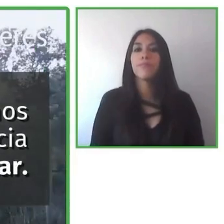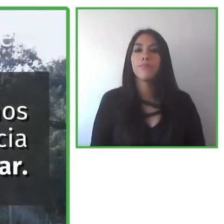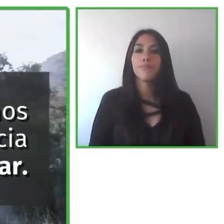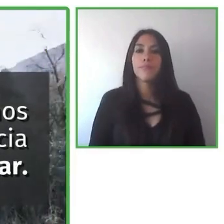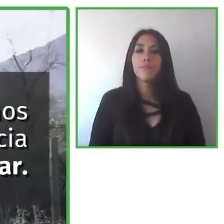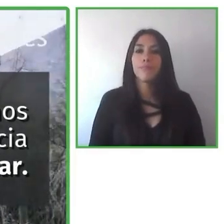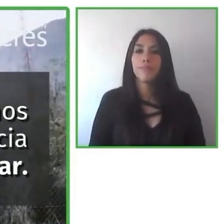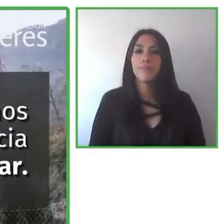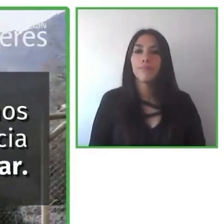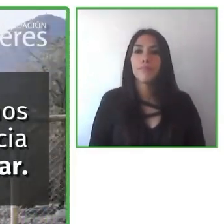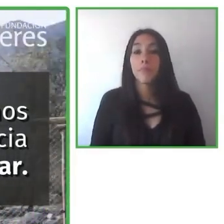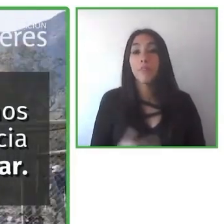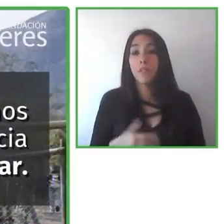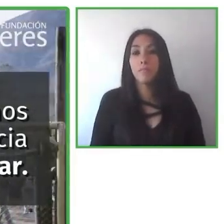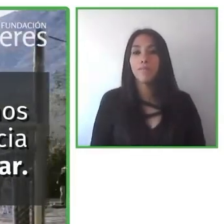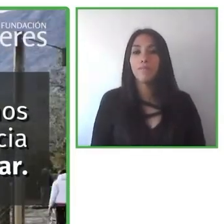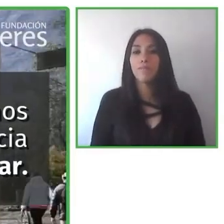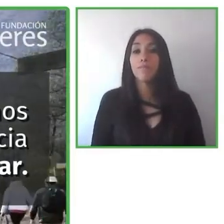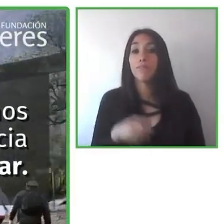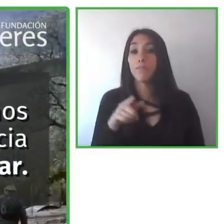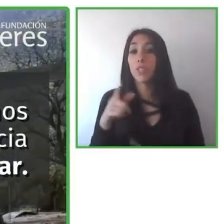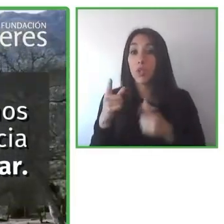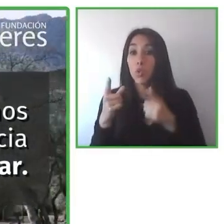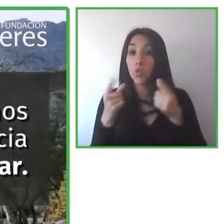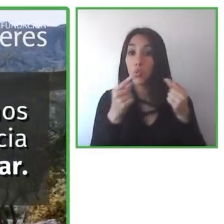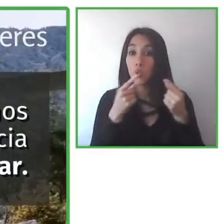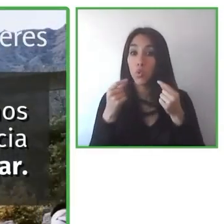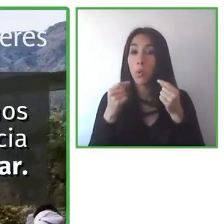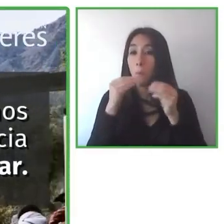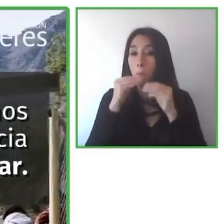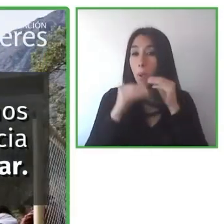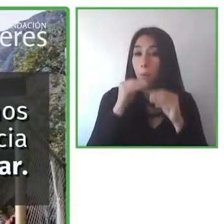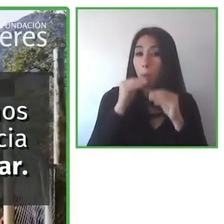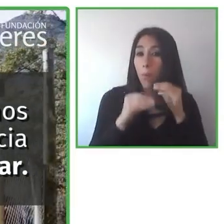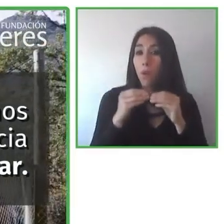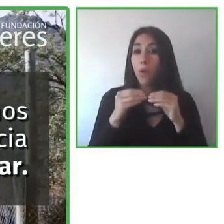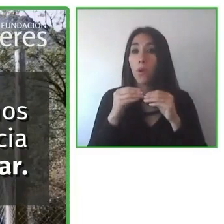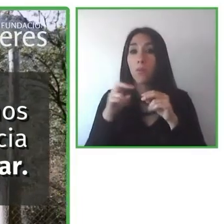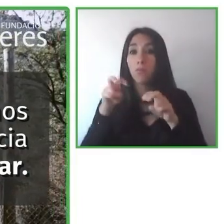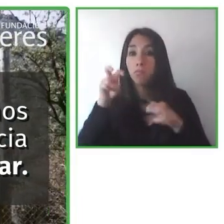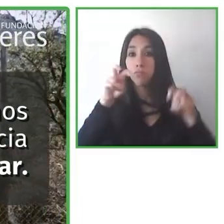In order to solve this problem, we have designed hiking without limits, an inclusive